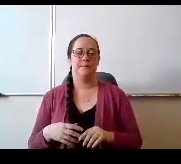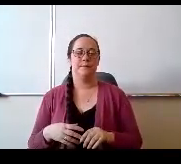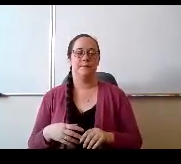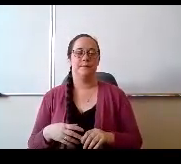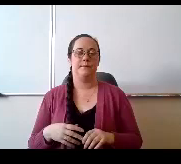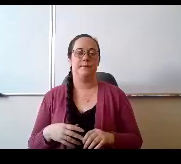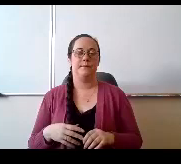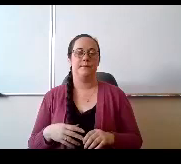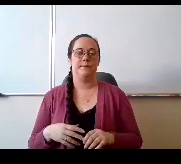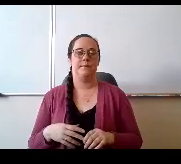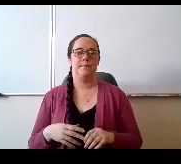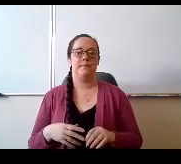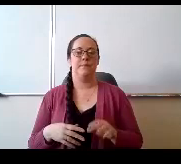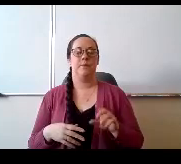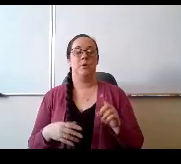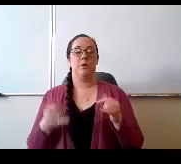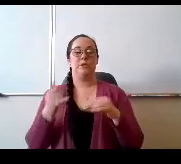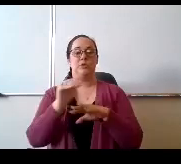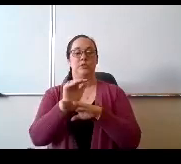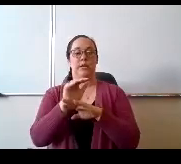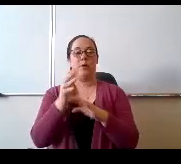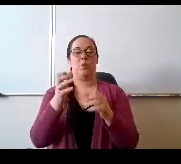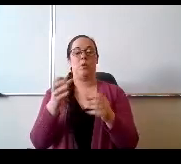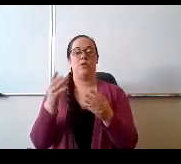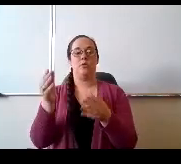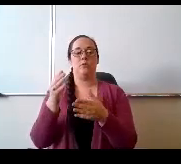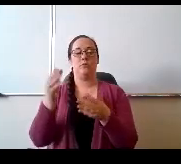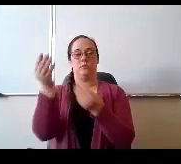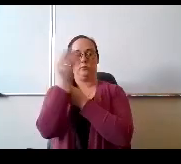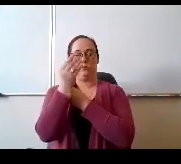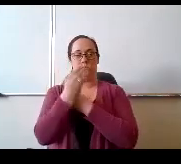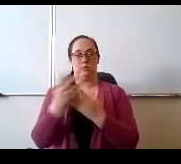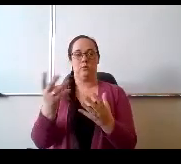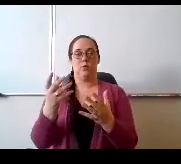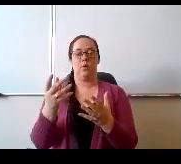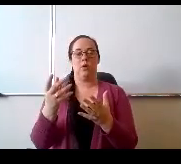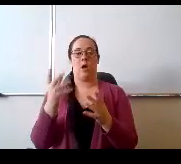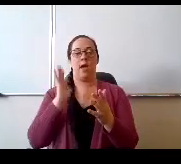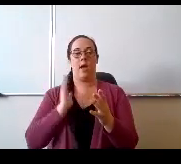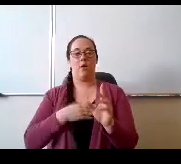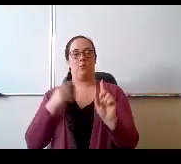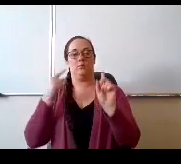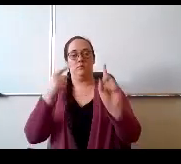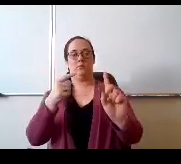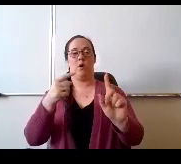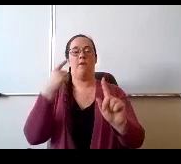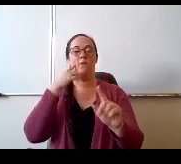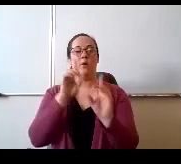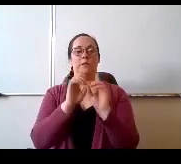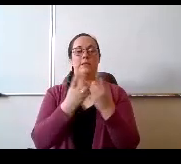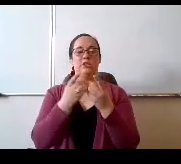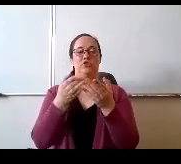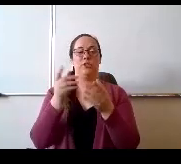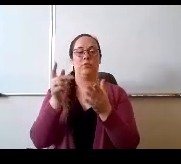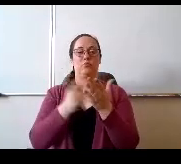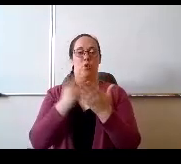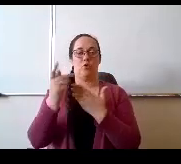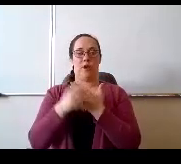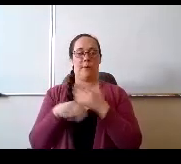So this evening we want to share with you board what we're working on for district programming this summer.